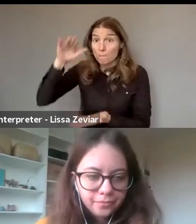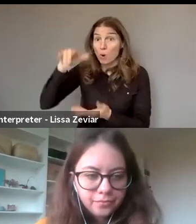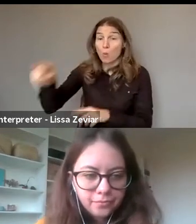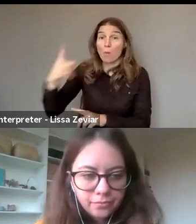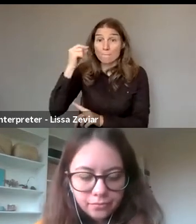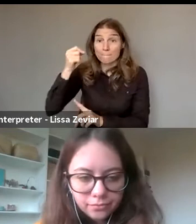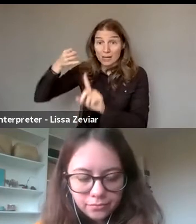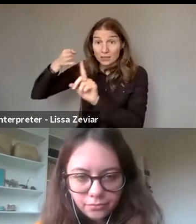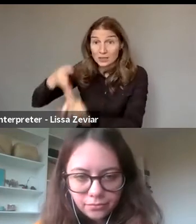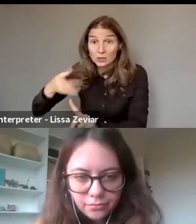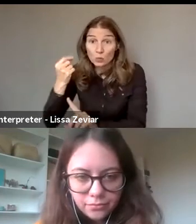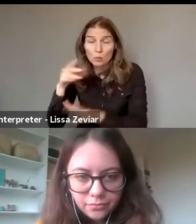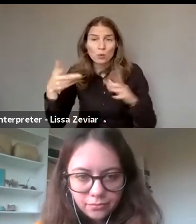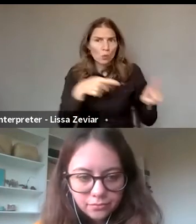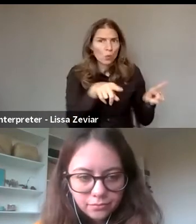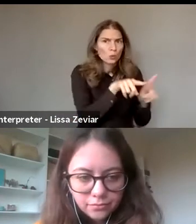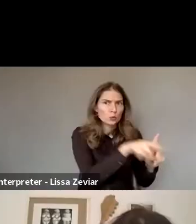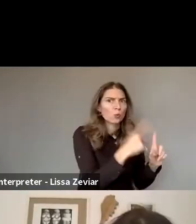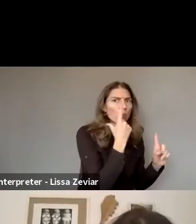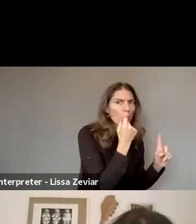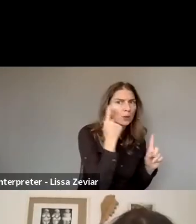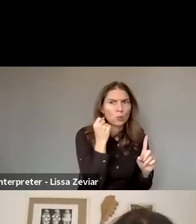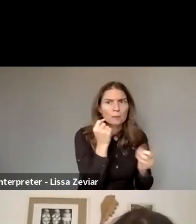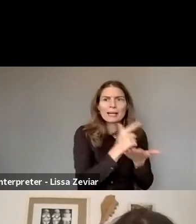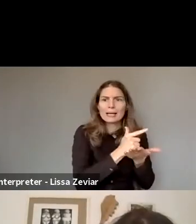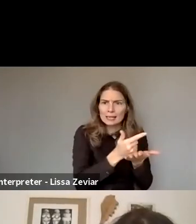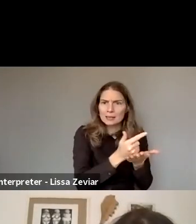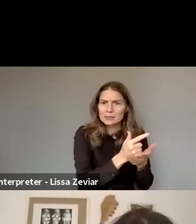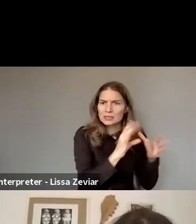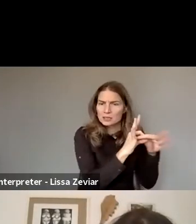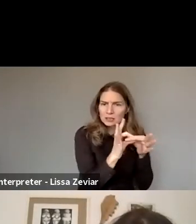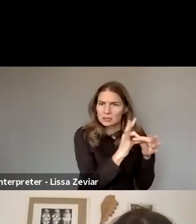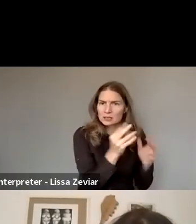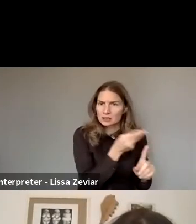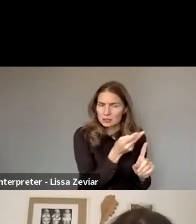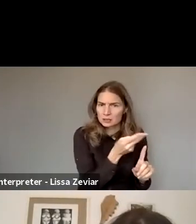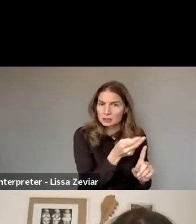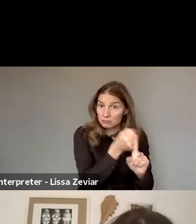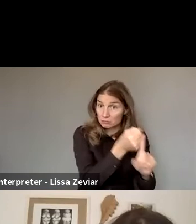Okay, I’d like to share the questions with different speakers.